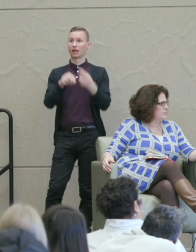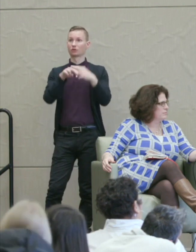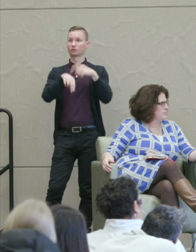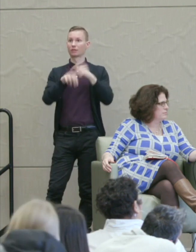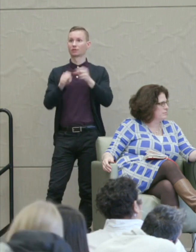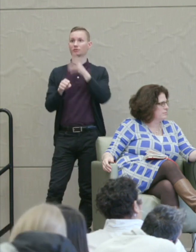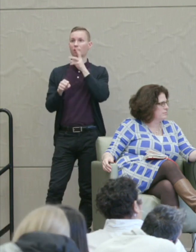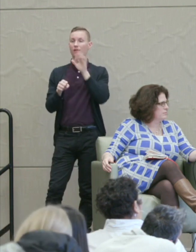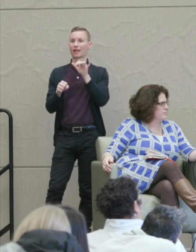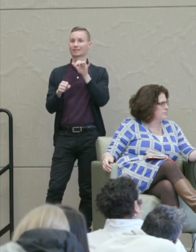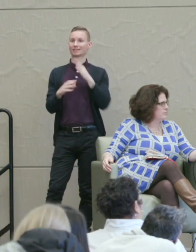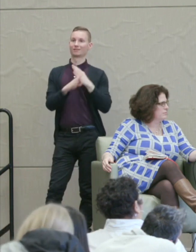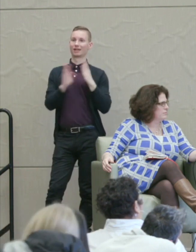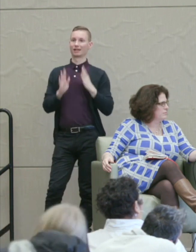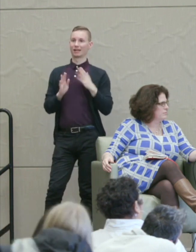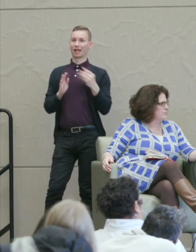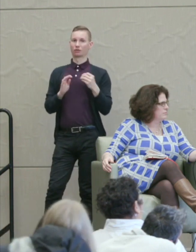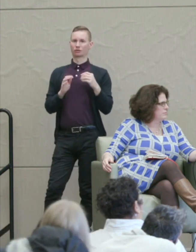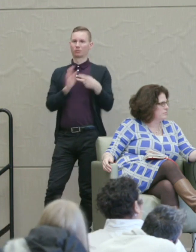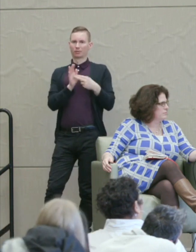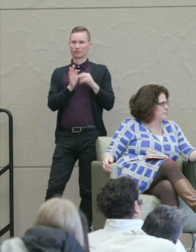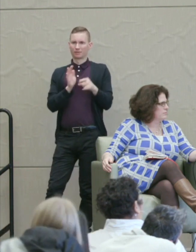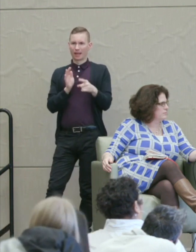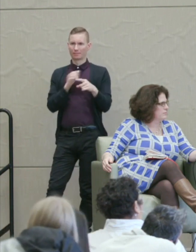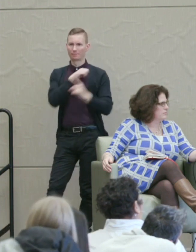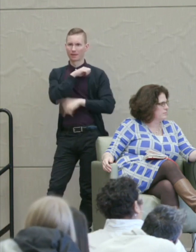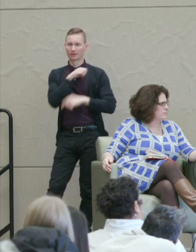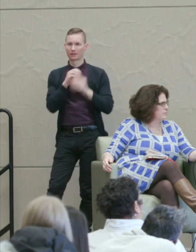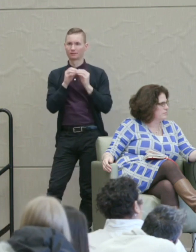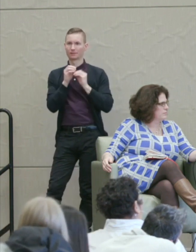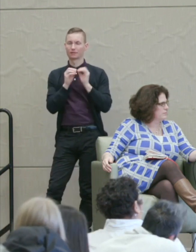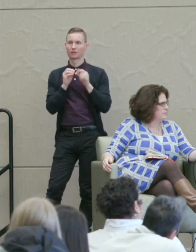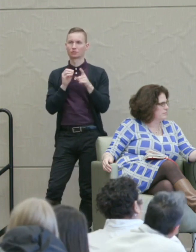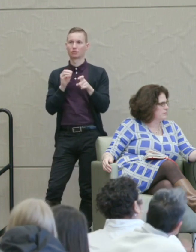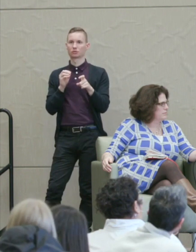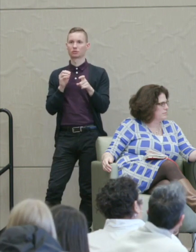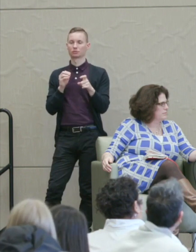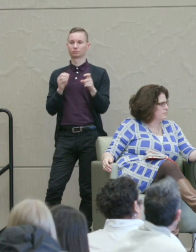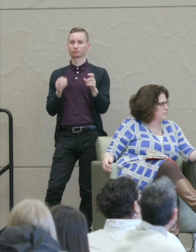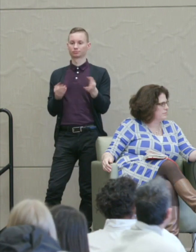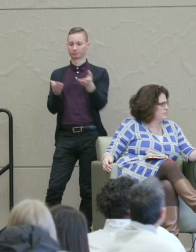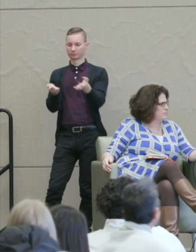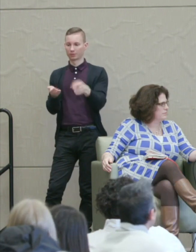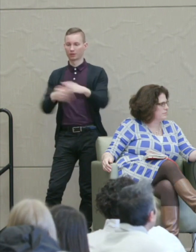defendant and that the whole purpose of the penalty phase is to put on the table new evidence